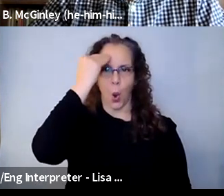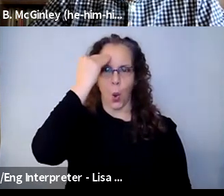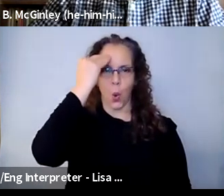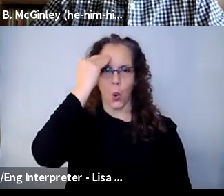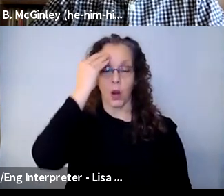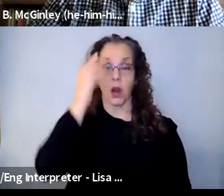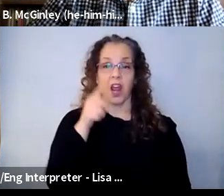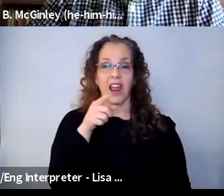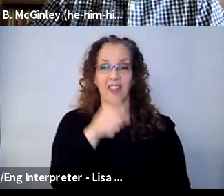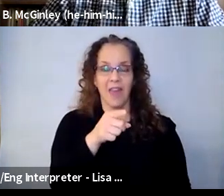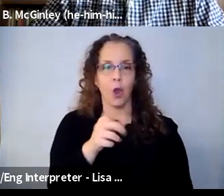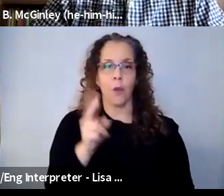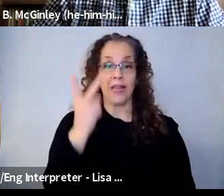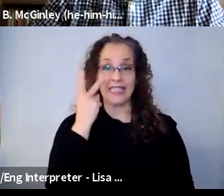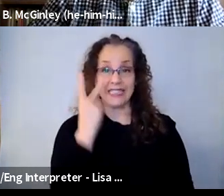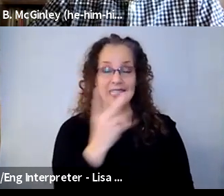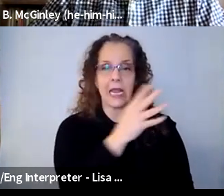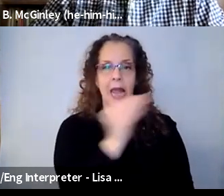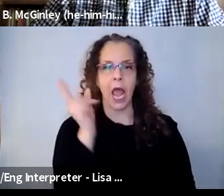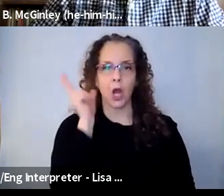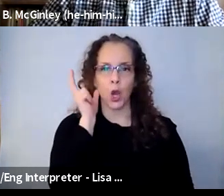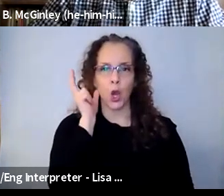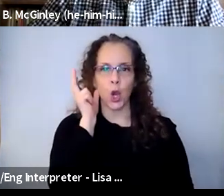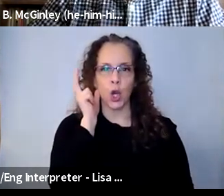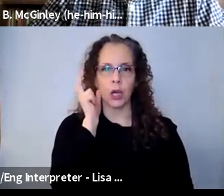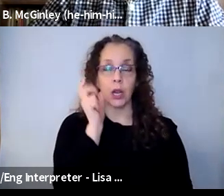and I'm being heard. The square boxes really helps all of that.